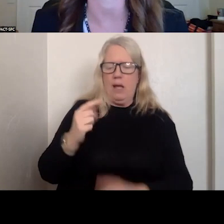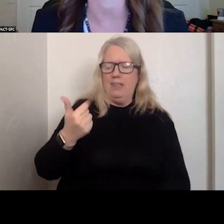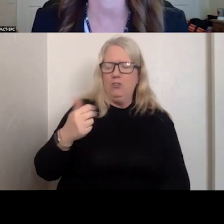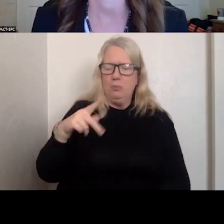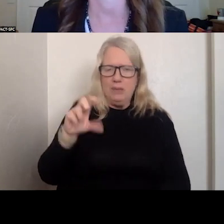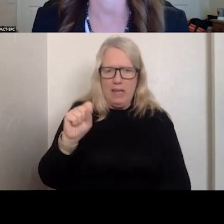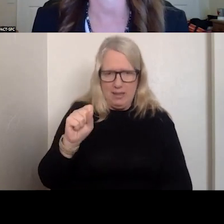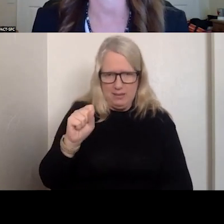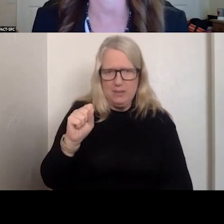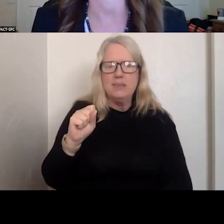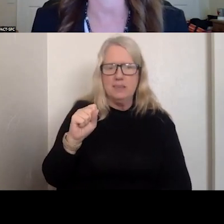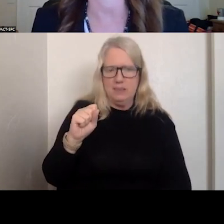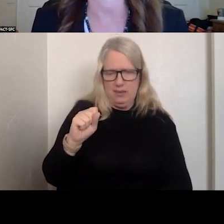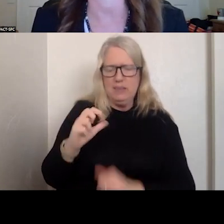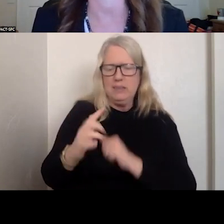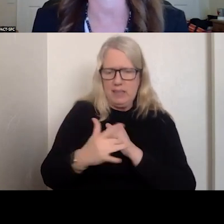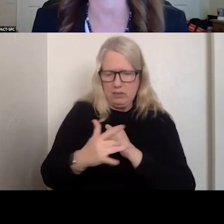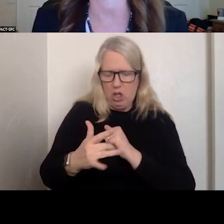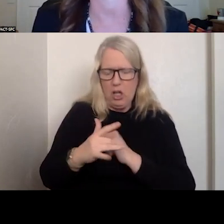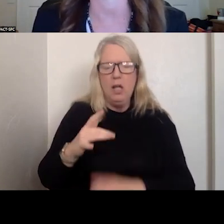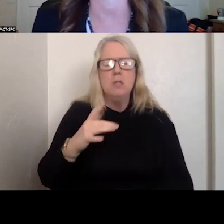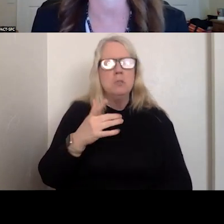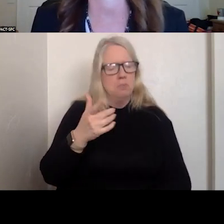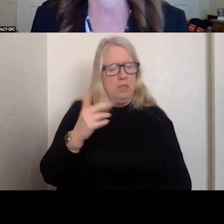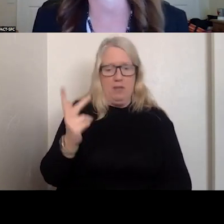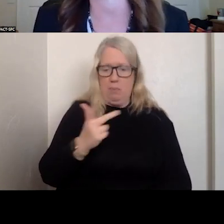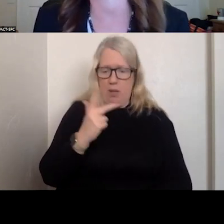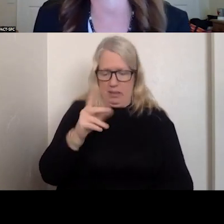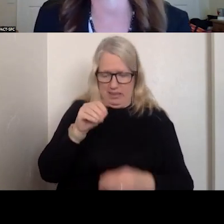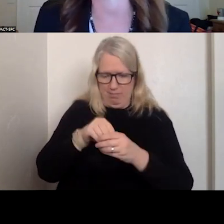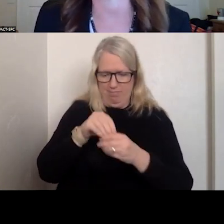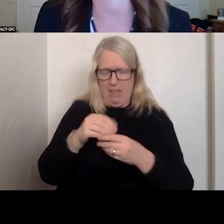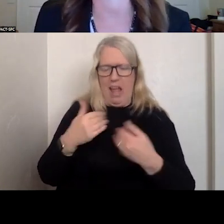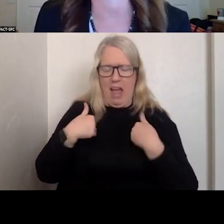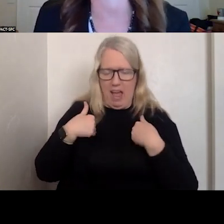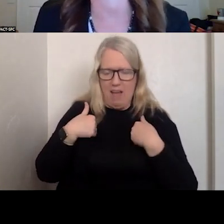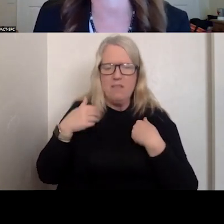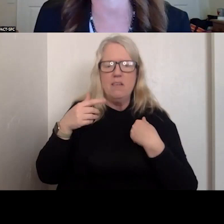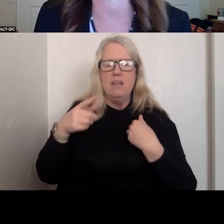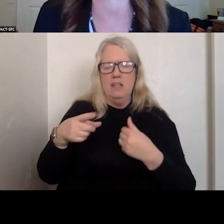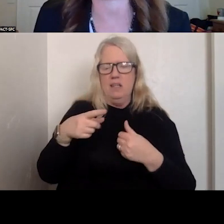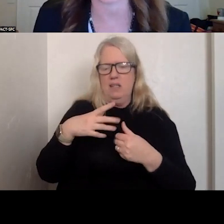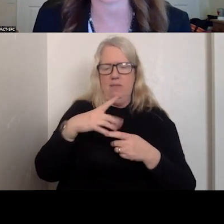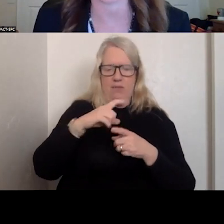THAT THE TEAMS ARE ENABLED WITH SO THE CALL CENTER HAS MORE EFFICIENT